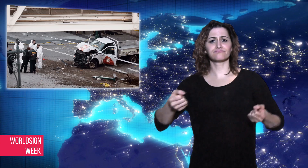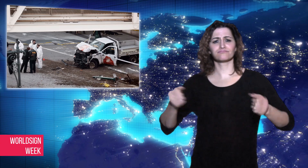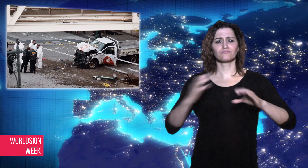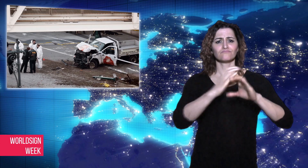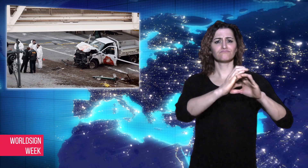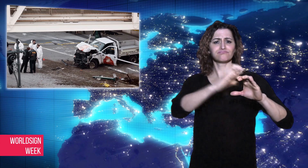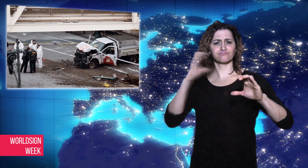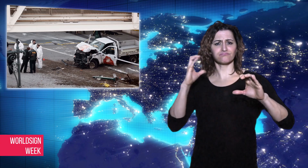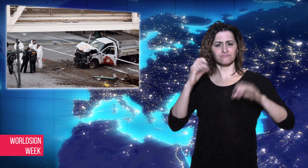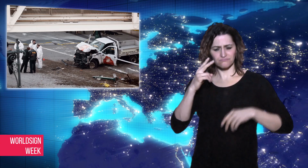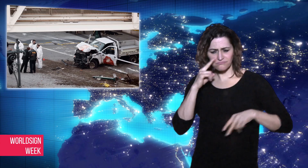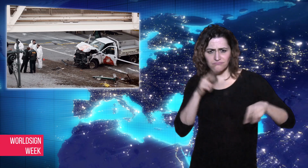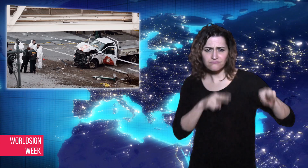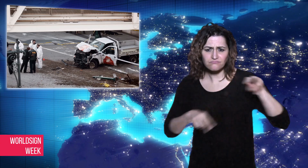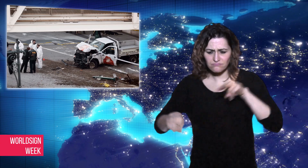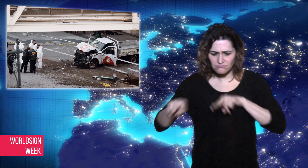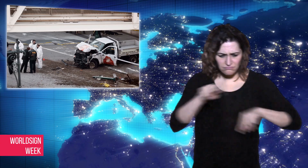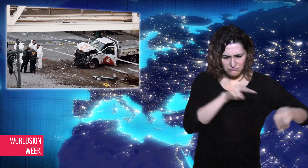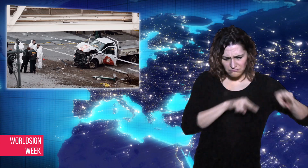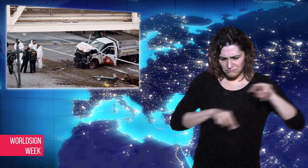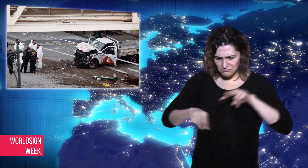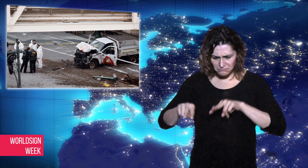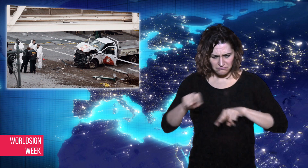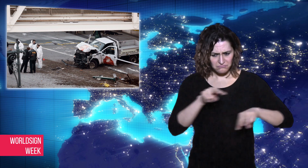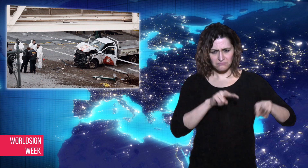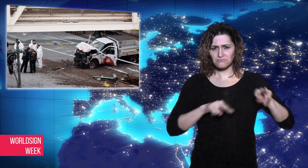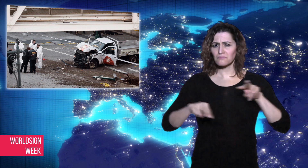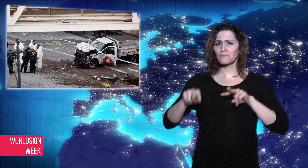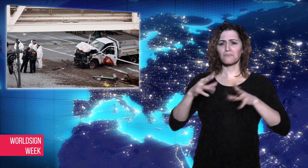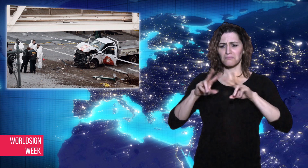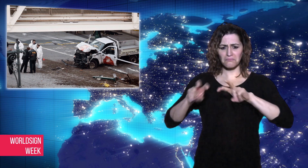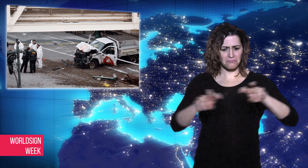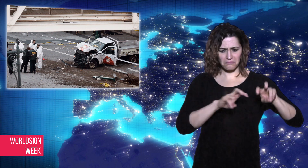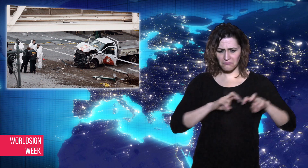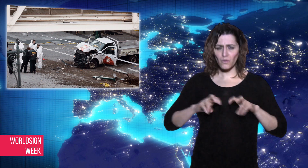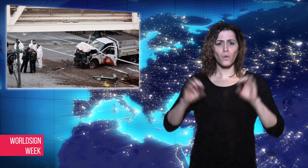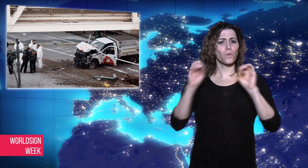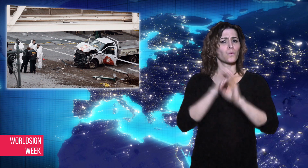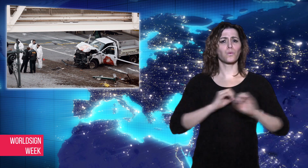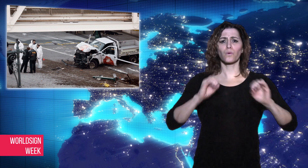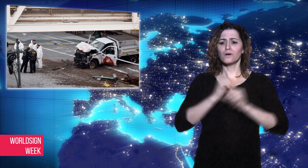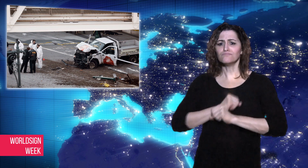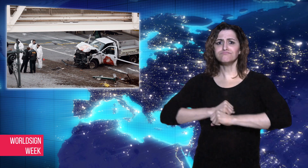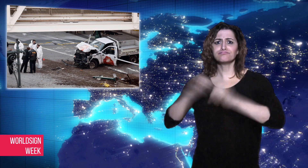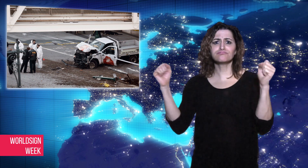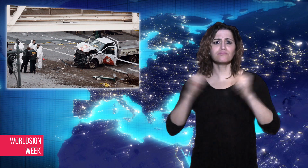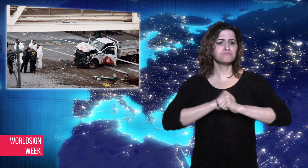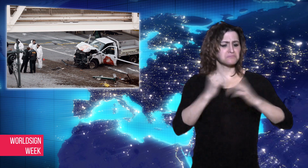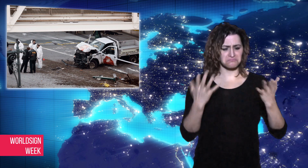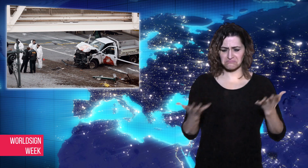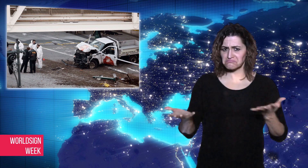No explosives were found in the truck,